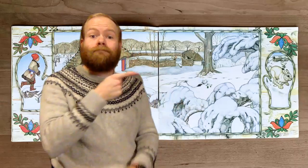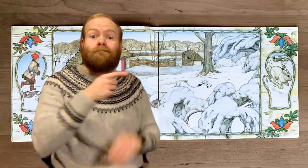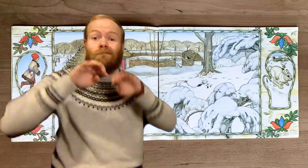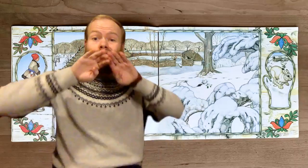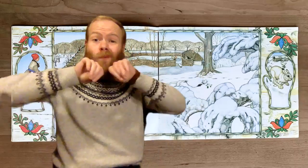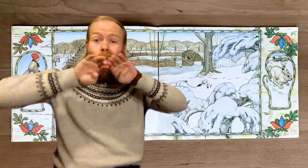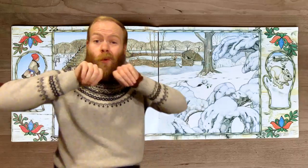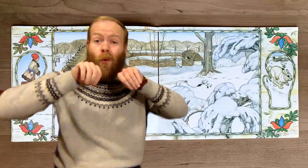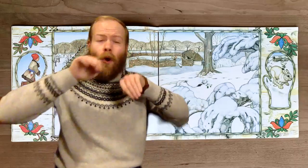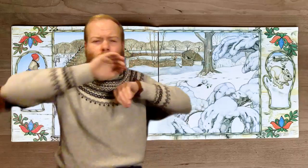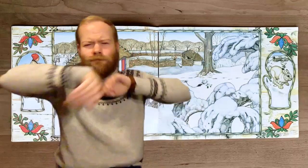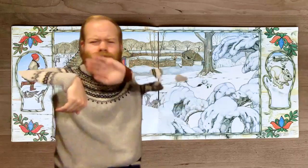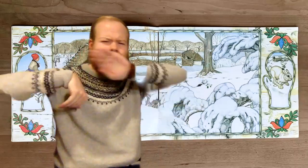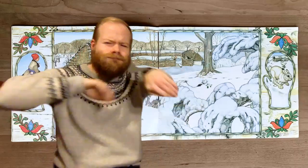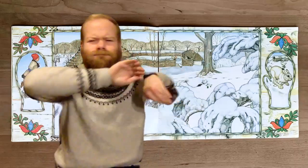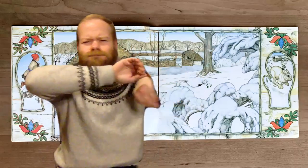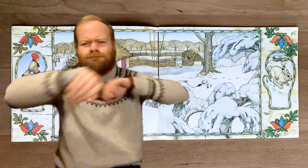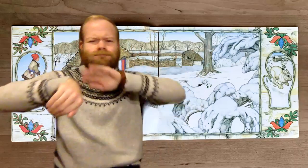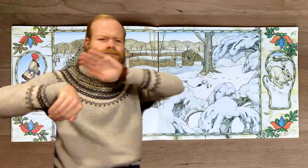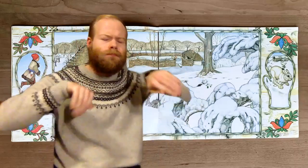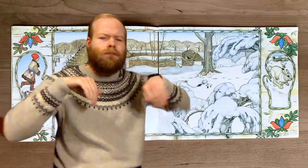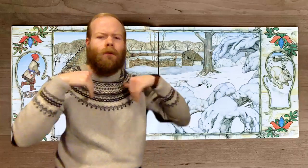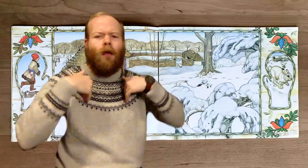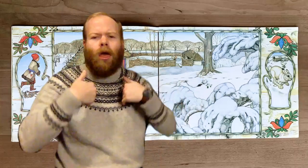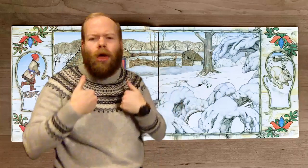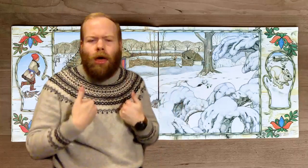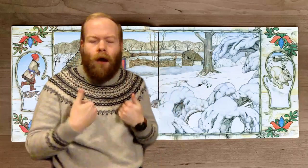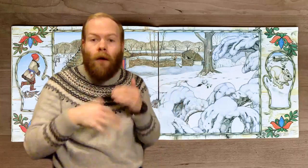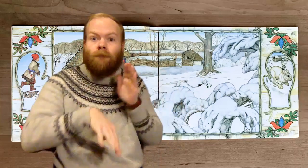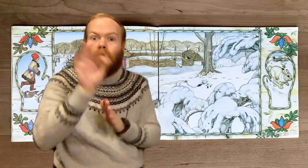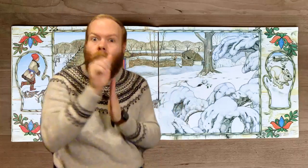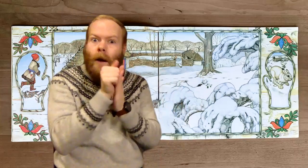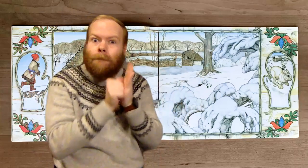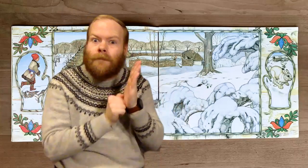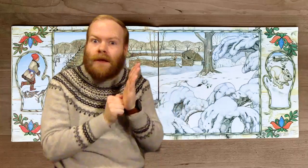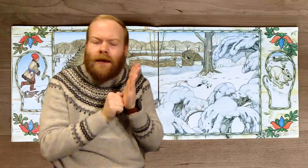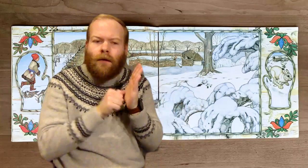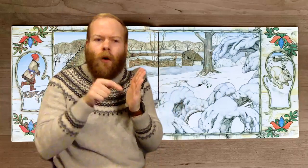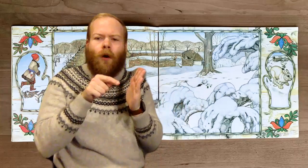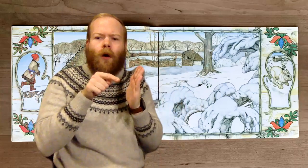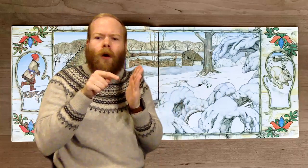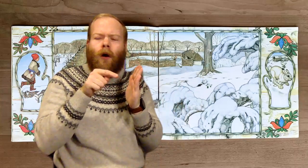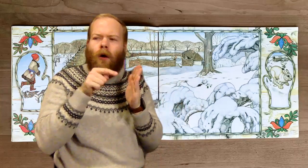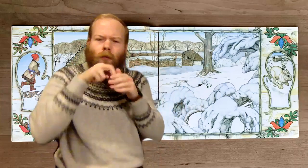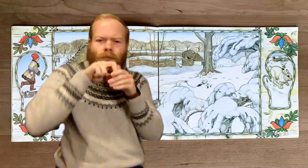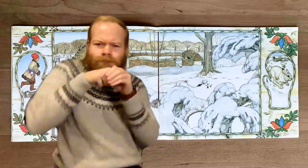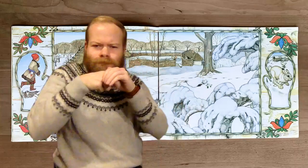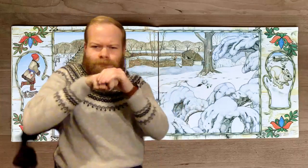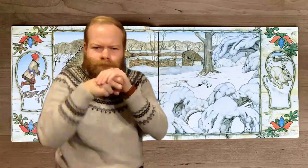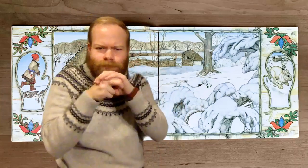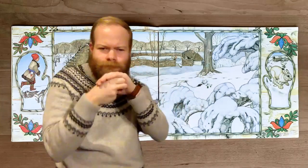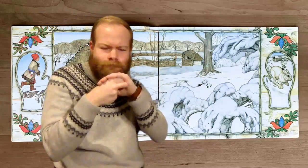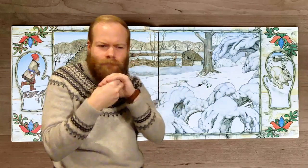A mole, tired from tunneling along, discovered the mitten and burrowed inside.